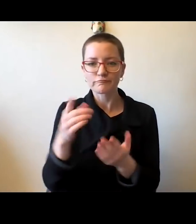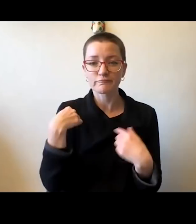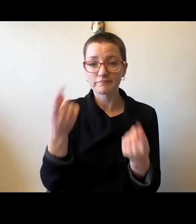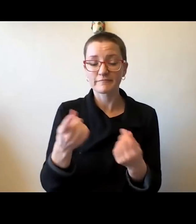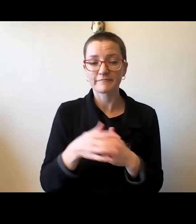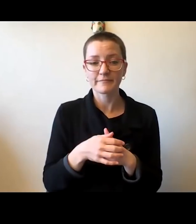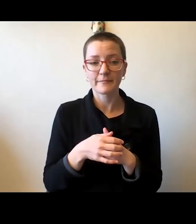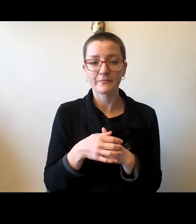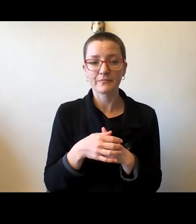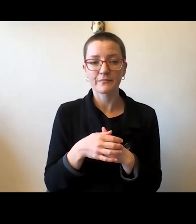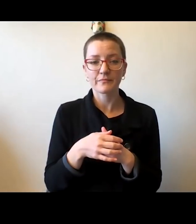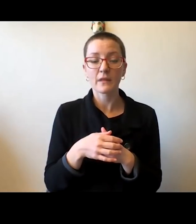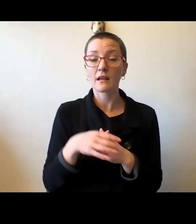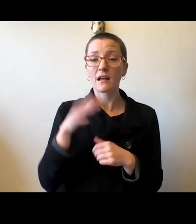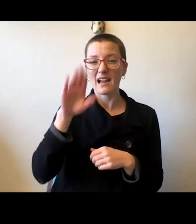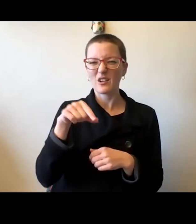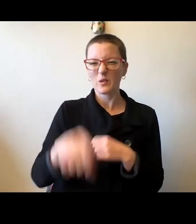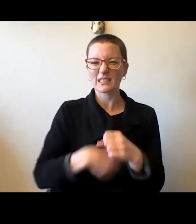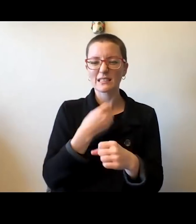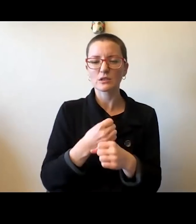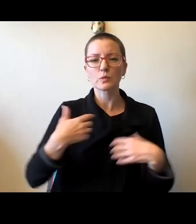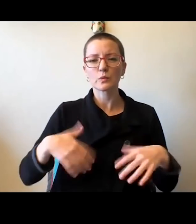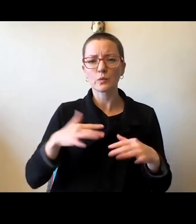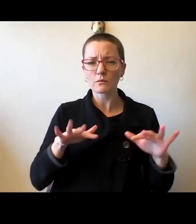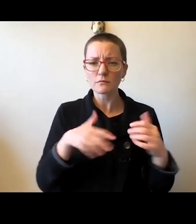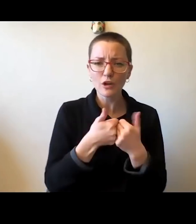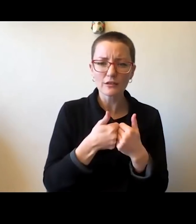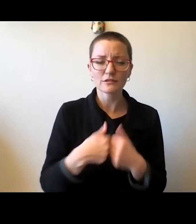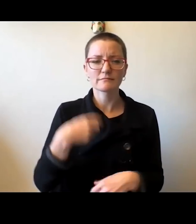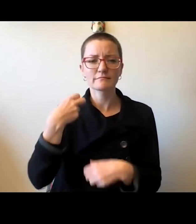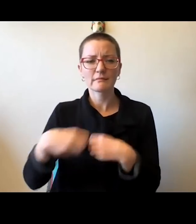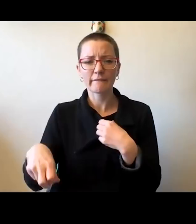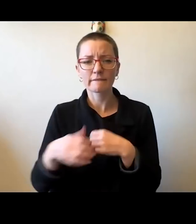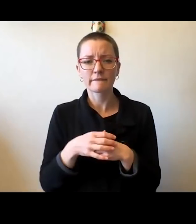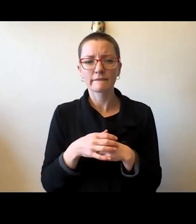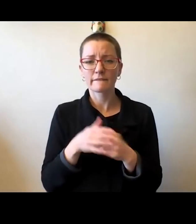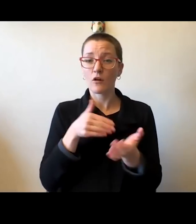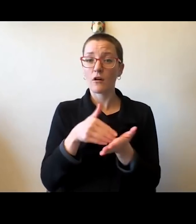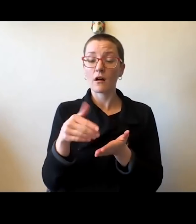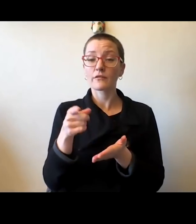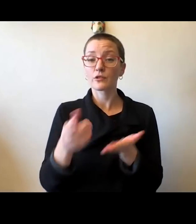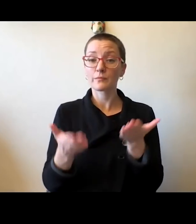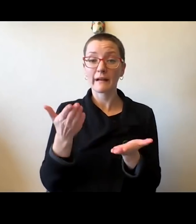In a year that has been so hard, so challenging, it often feels like it's just one layer